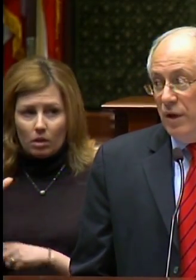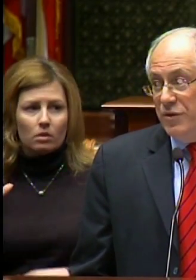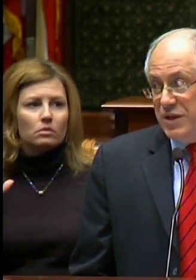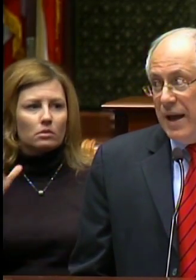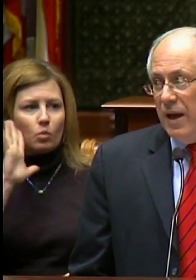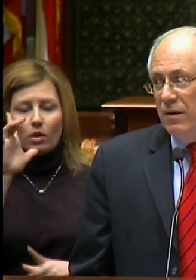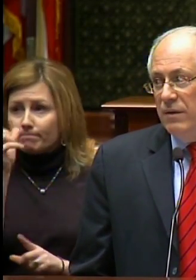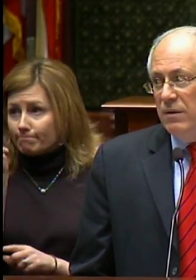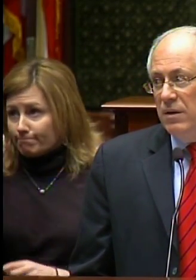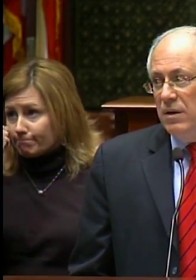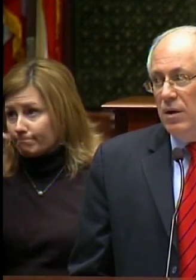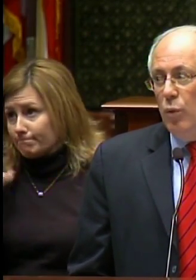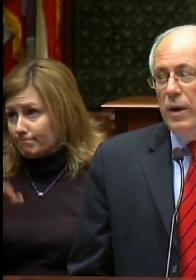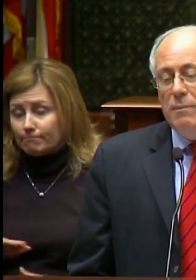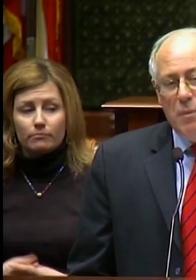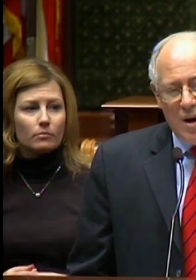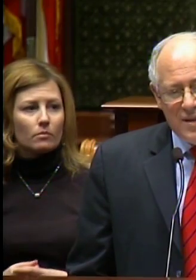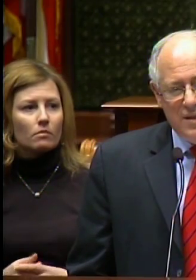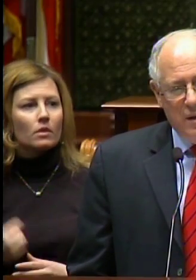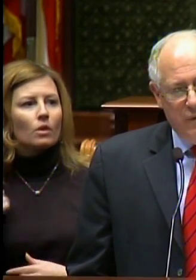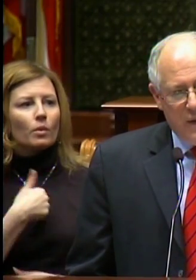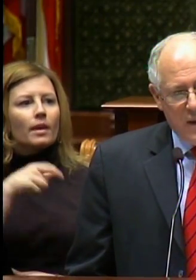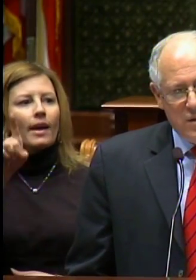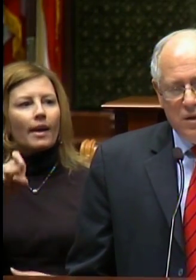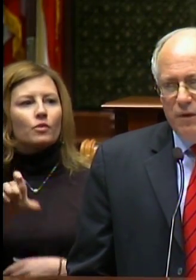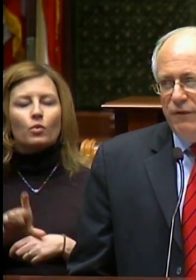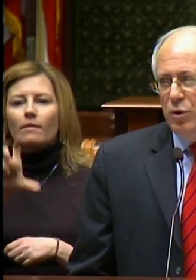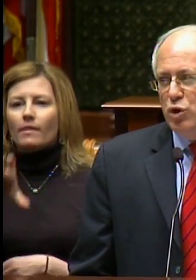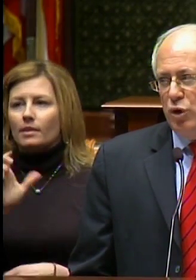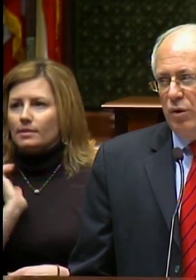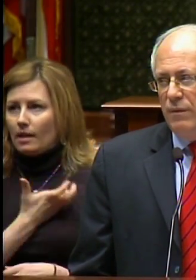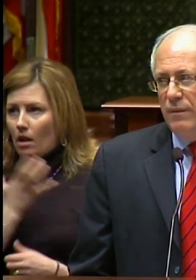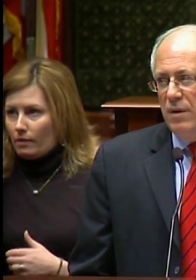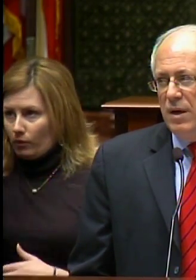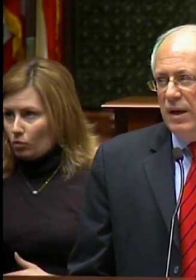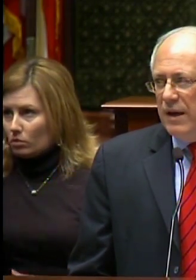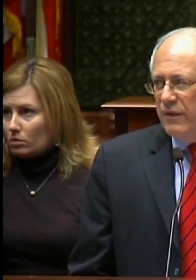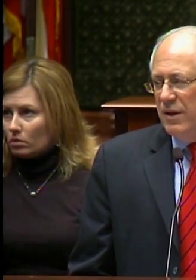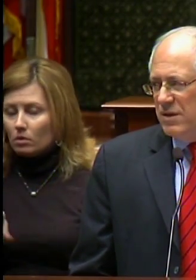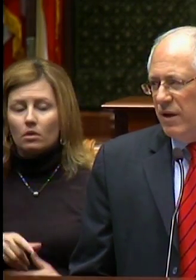will understand. We must invest in the future – even in tough